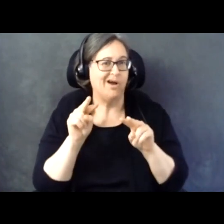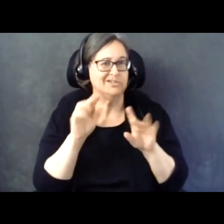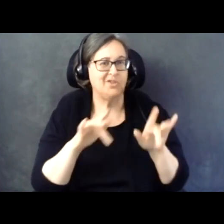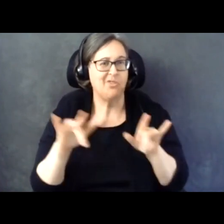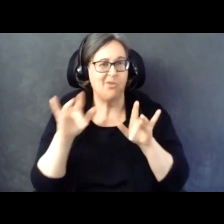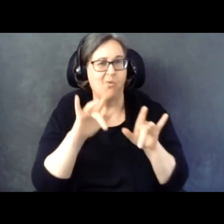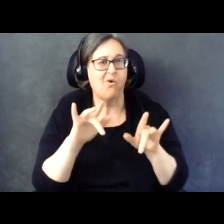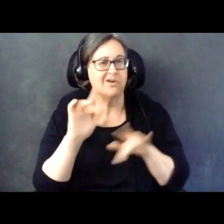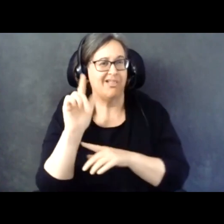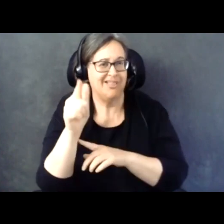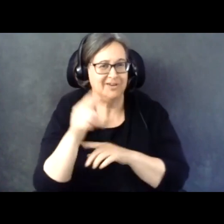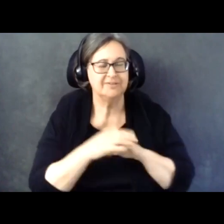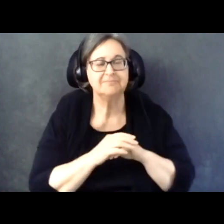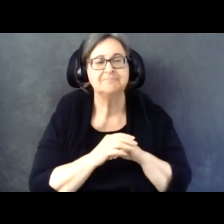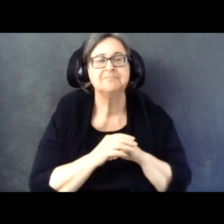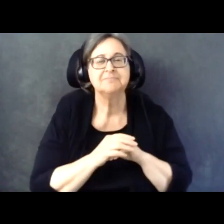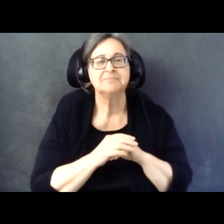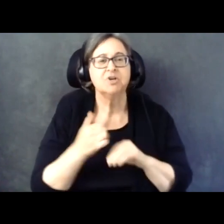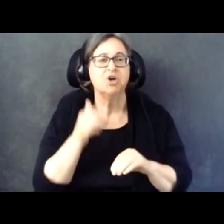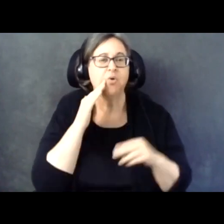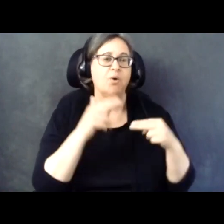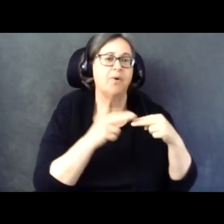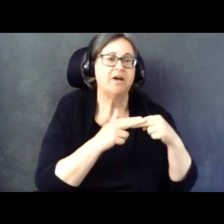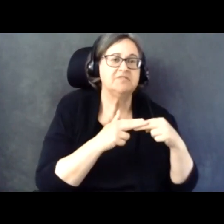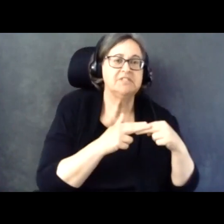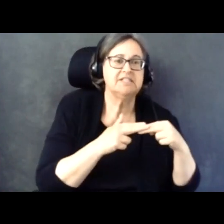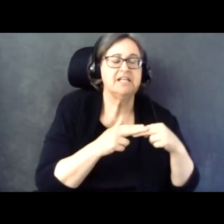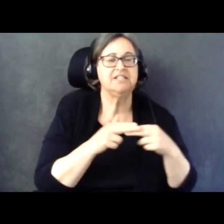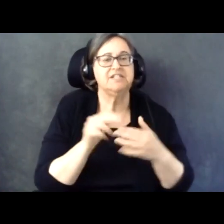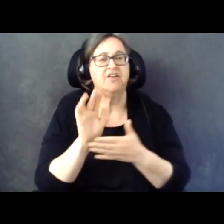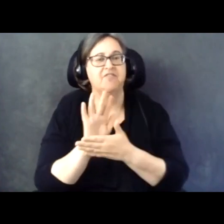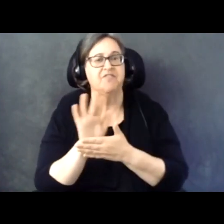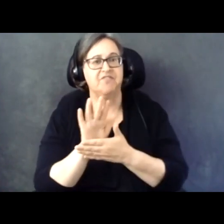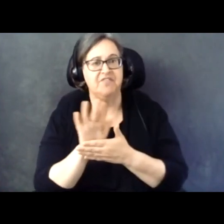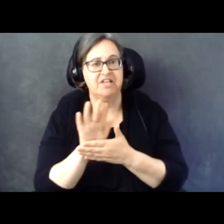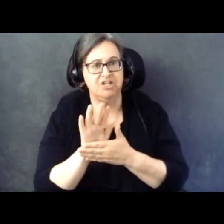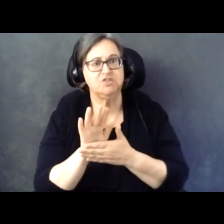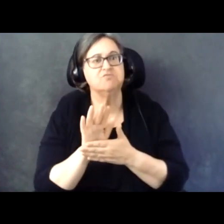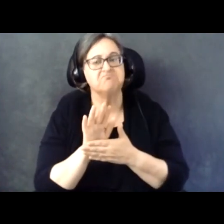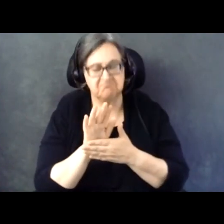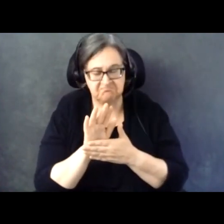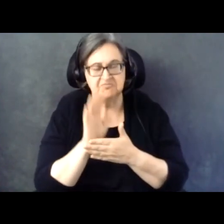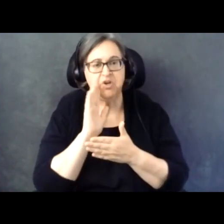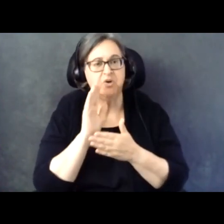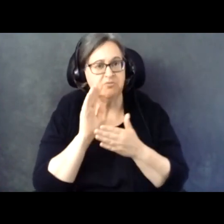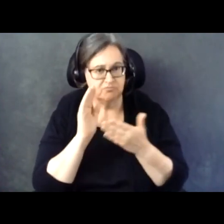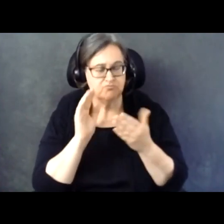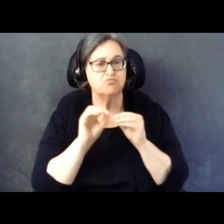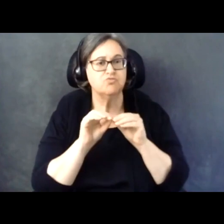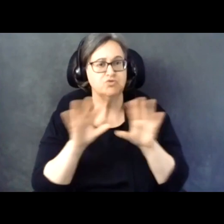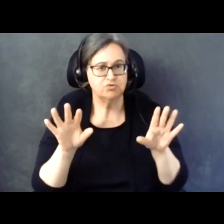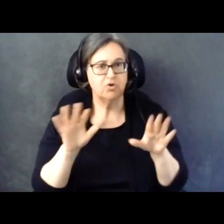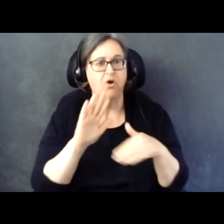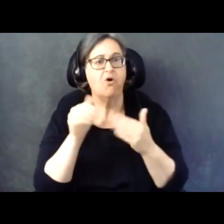In addition, we will have slides and video messages available to all participants after the Summit is over.